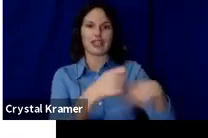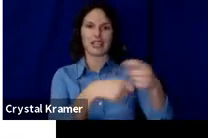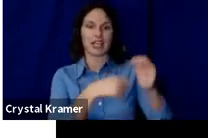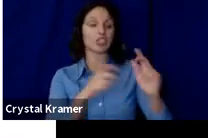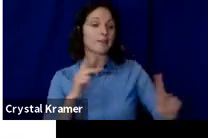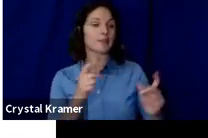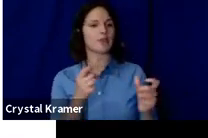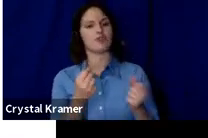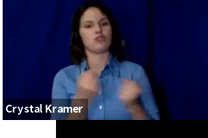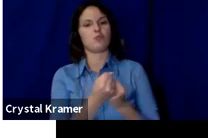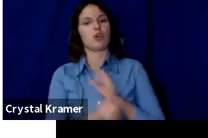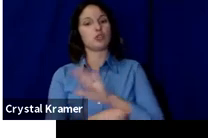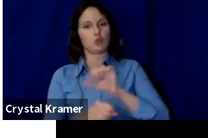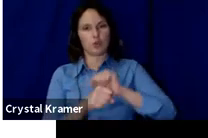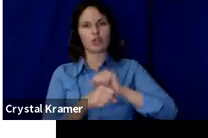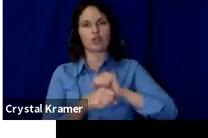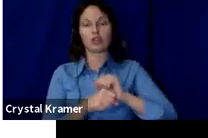People will support you.